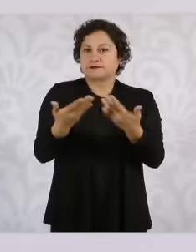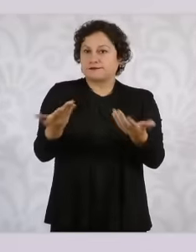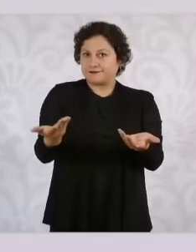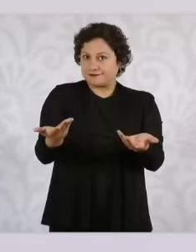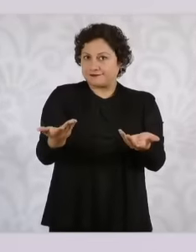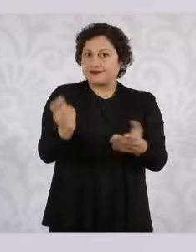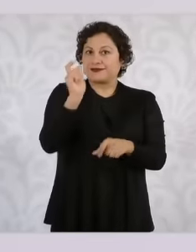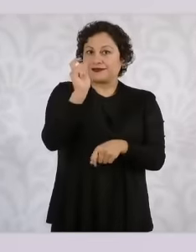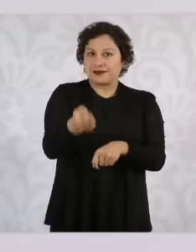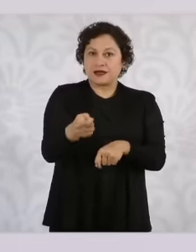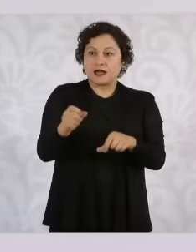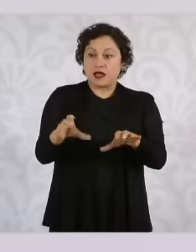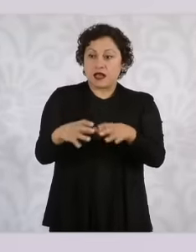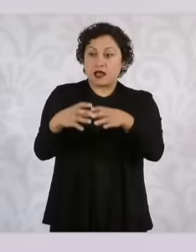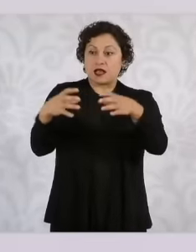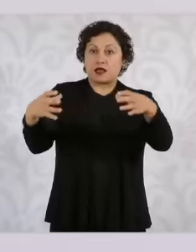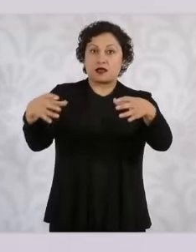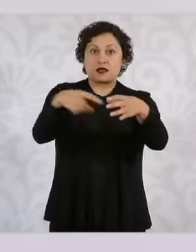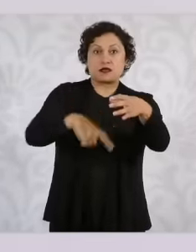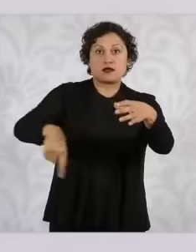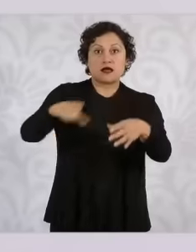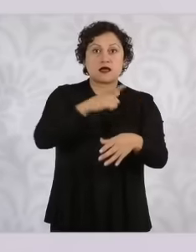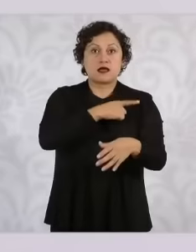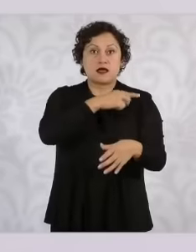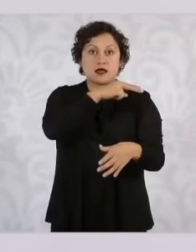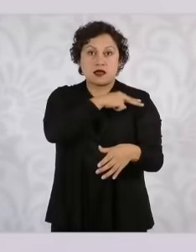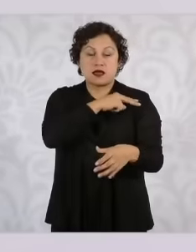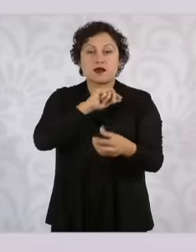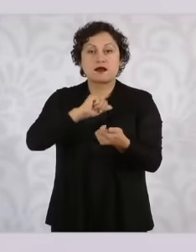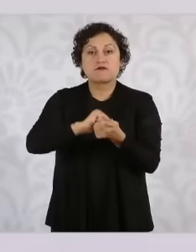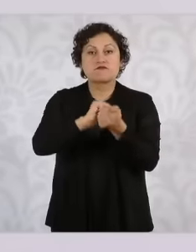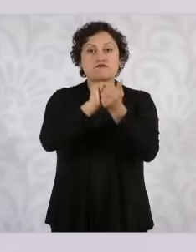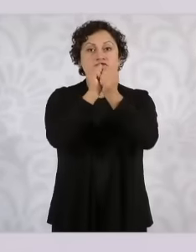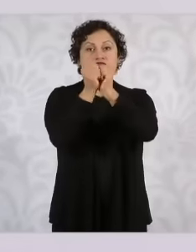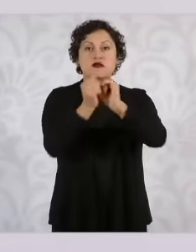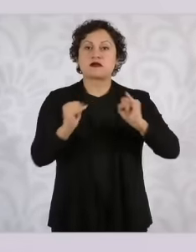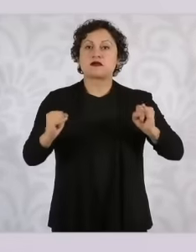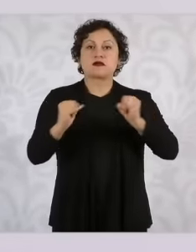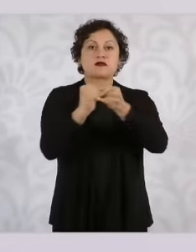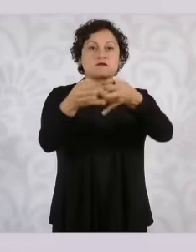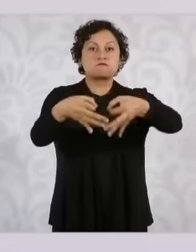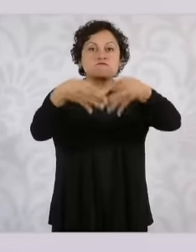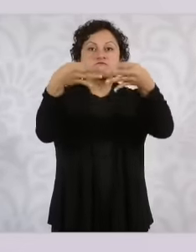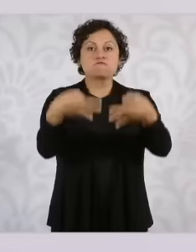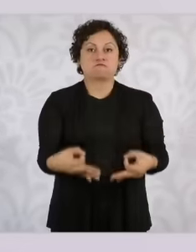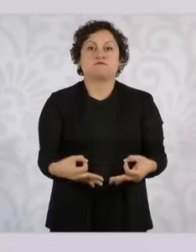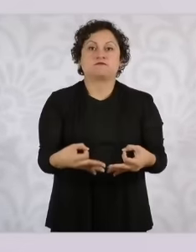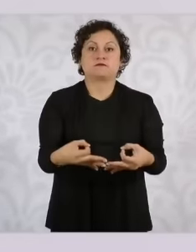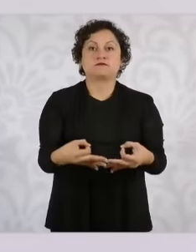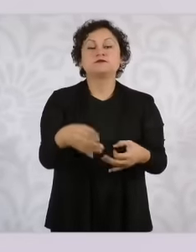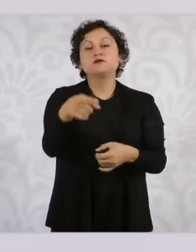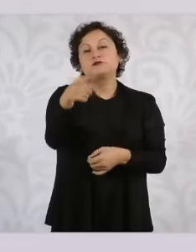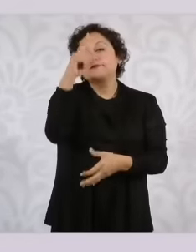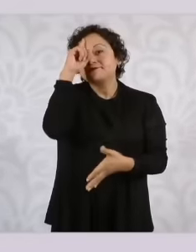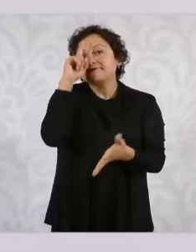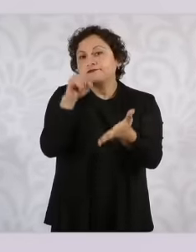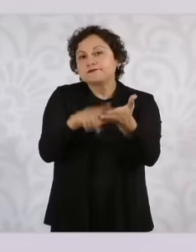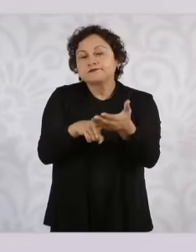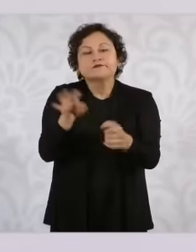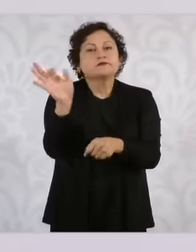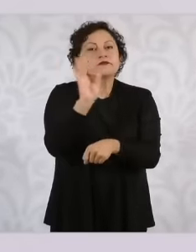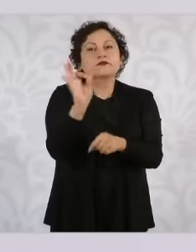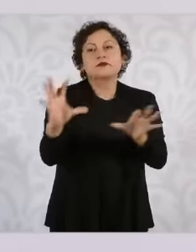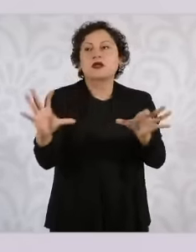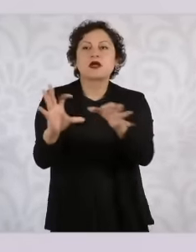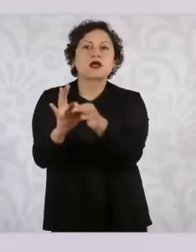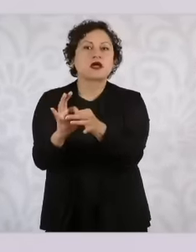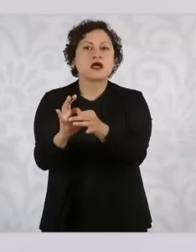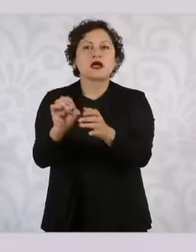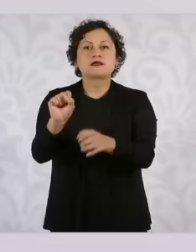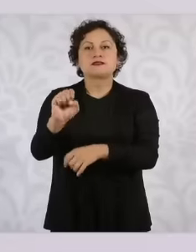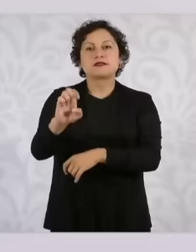if it had not remained in the secretariat of national defense and had been left